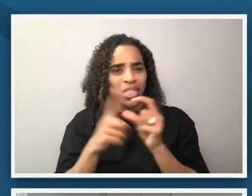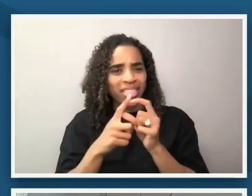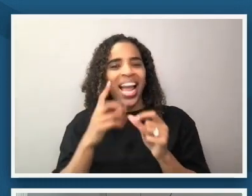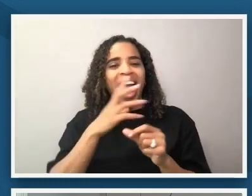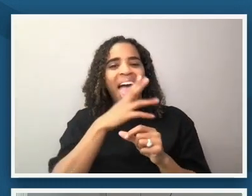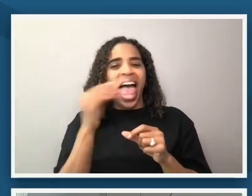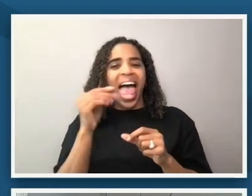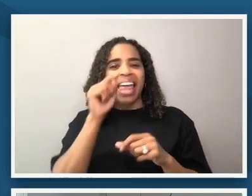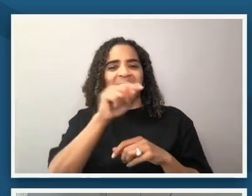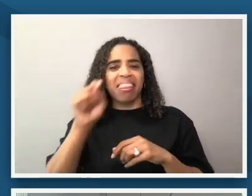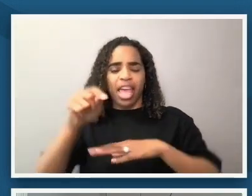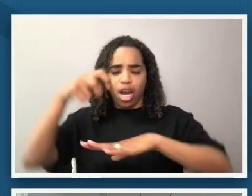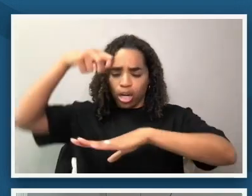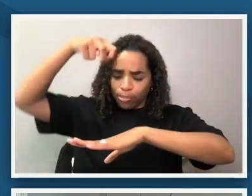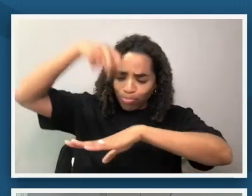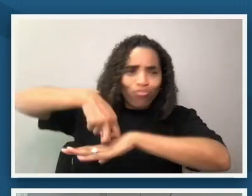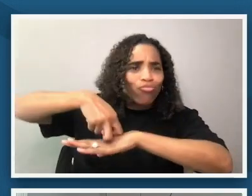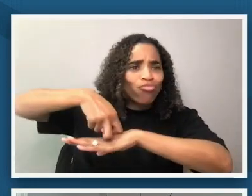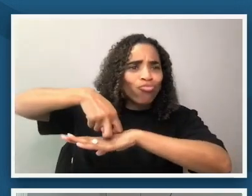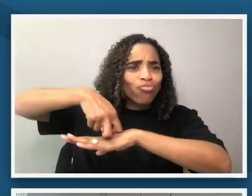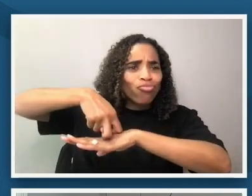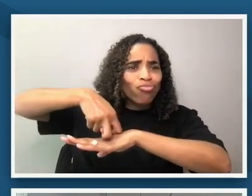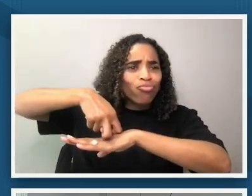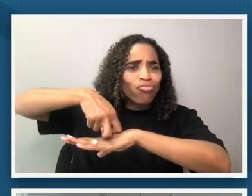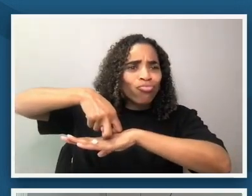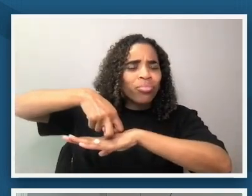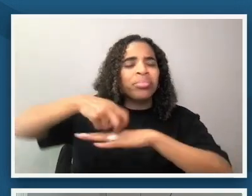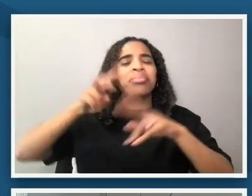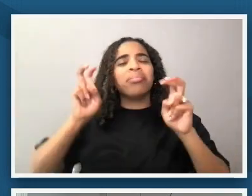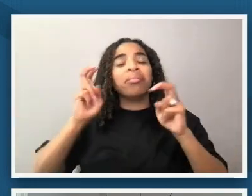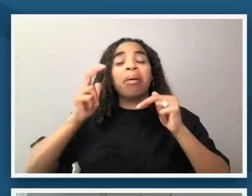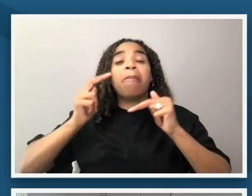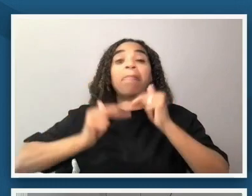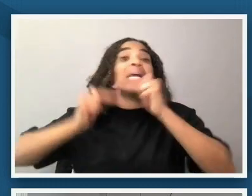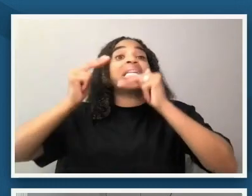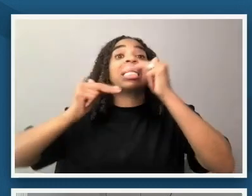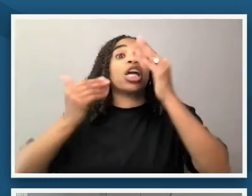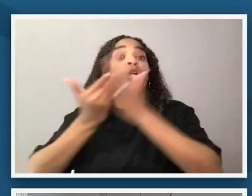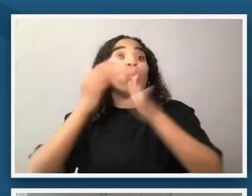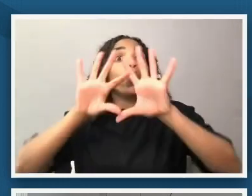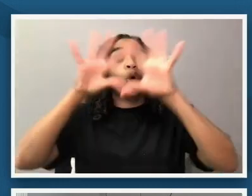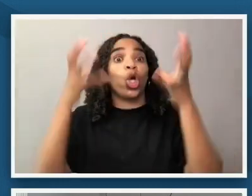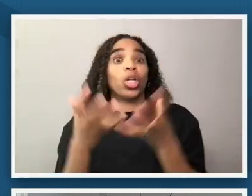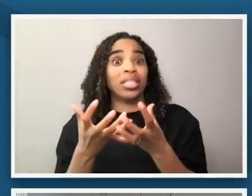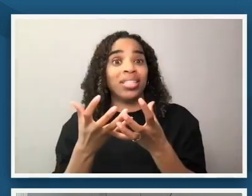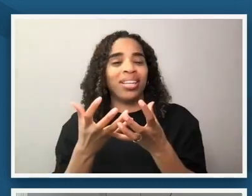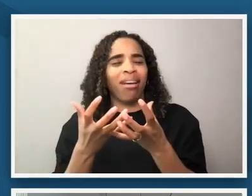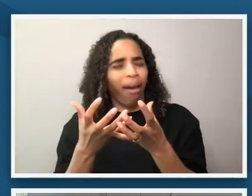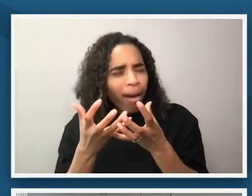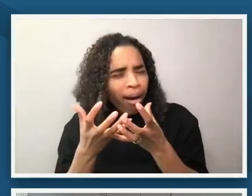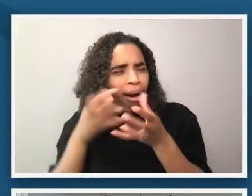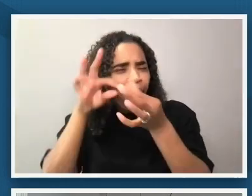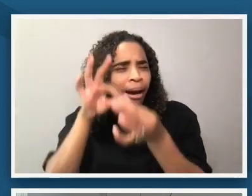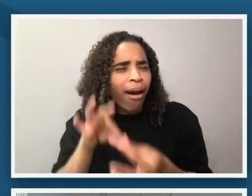like their foundation is this idea of building a new world together and then